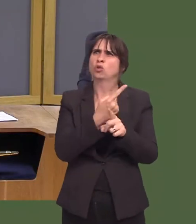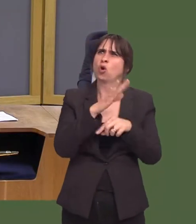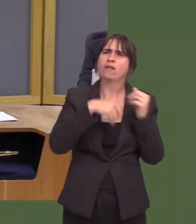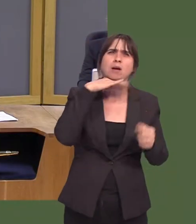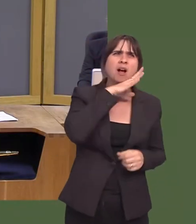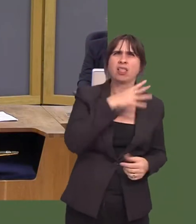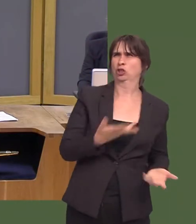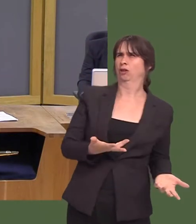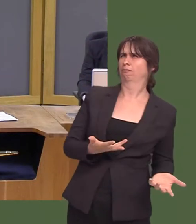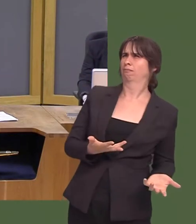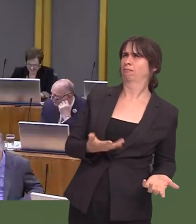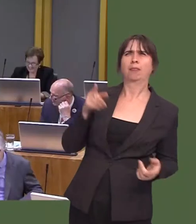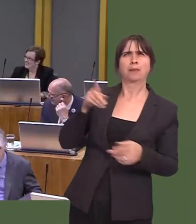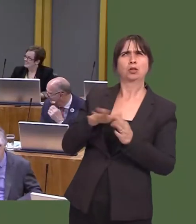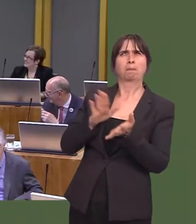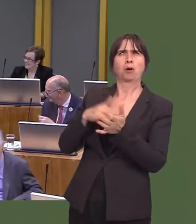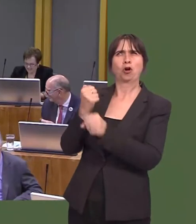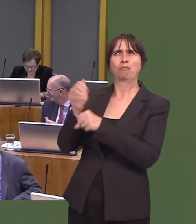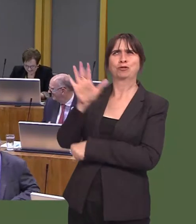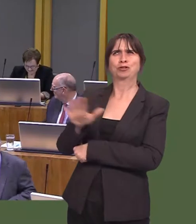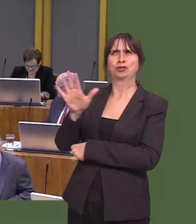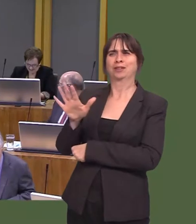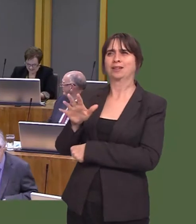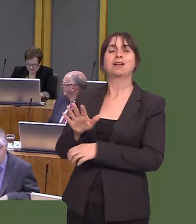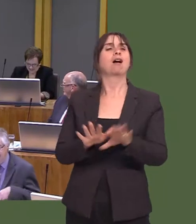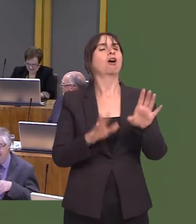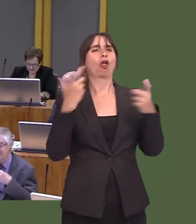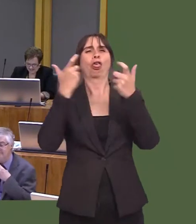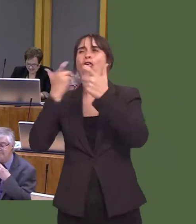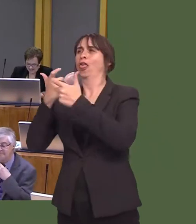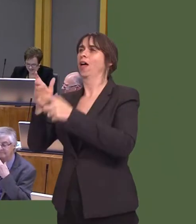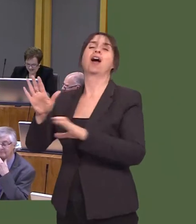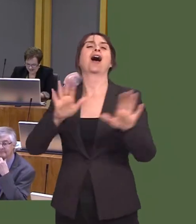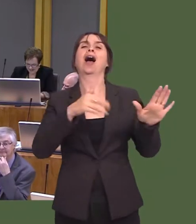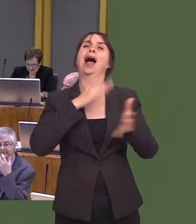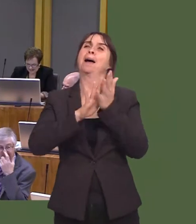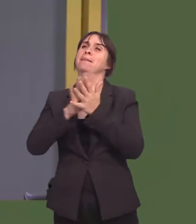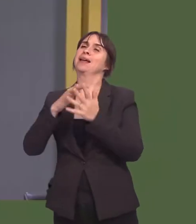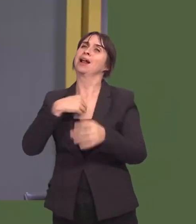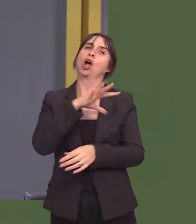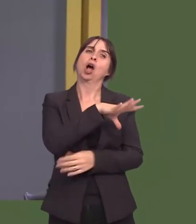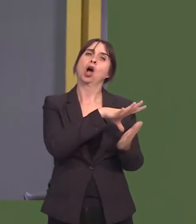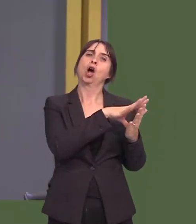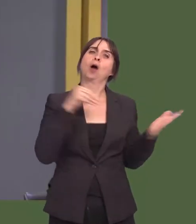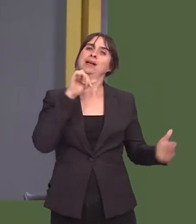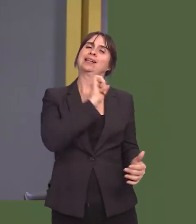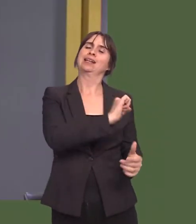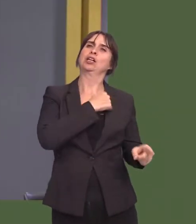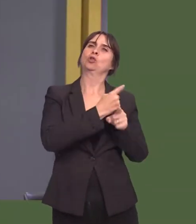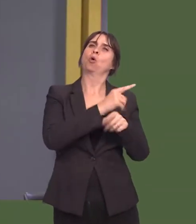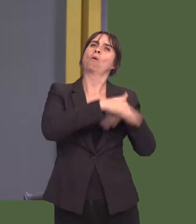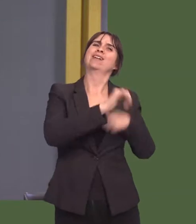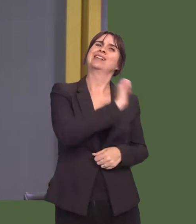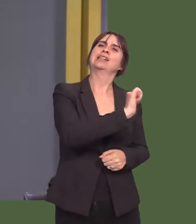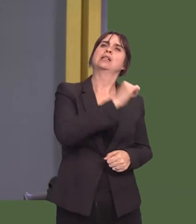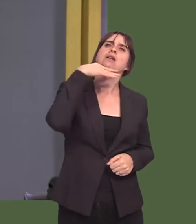Iím talking about the way local authorities are implementing and interpreting this Act,